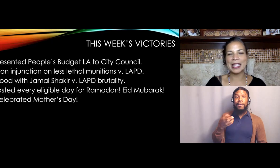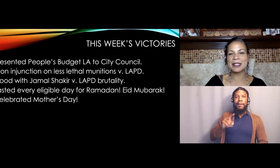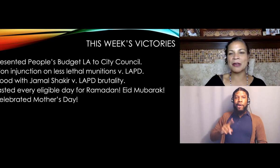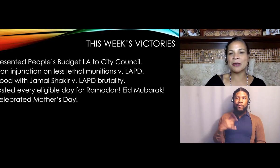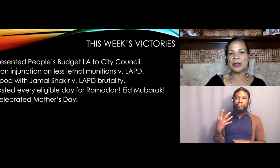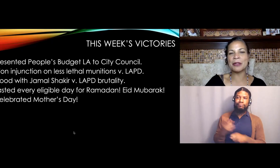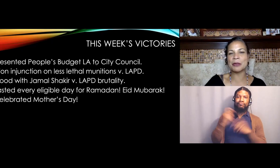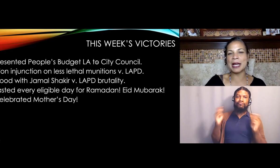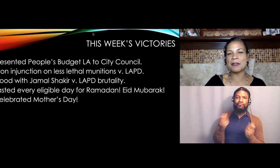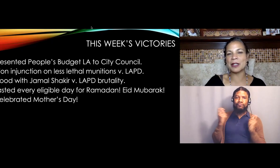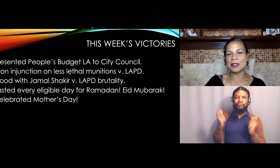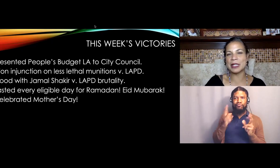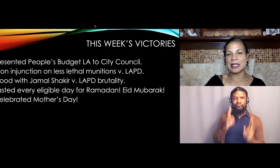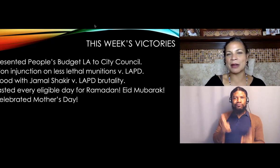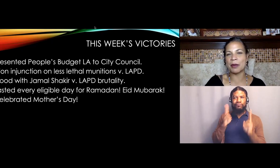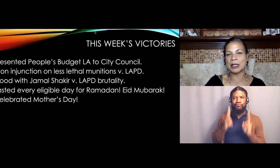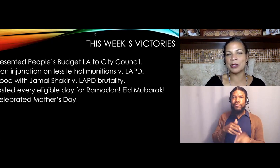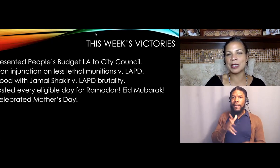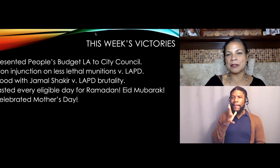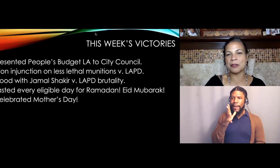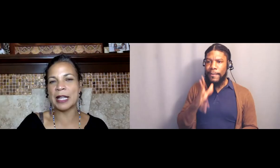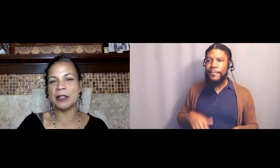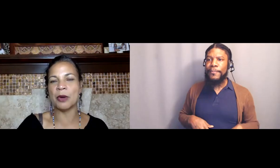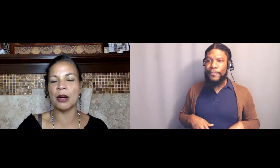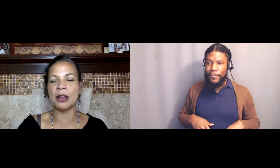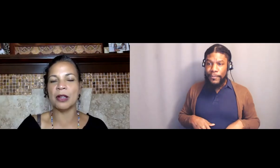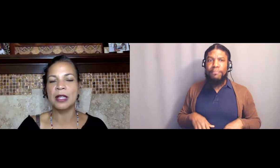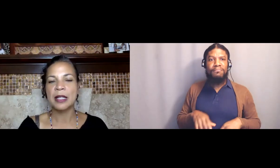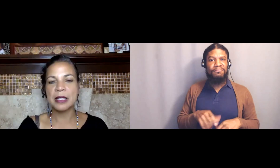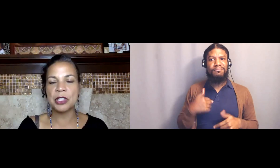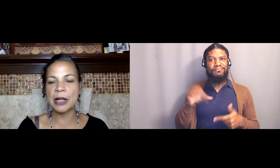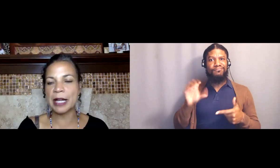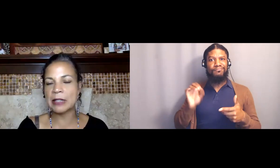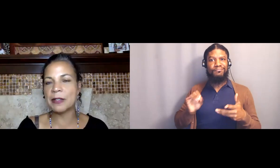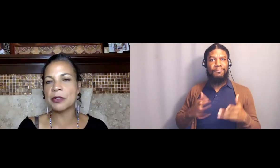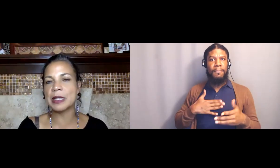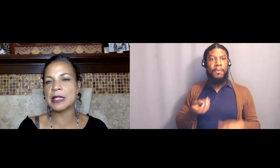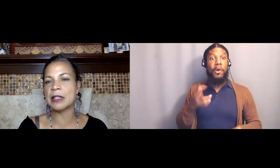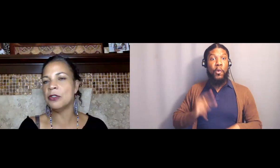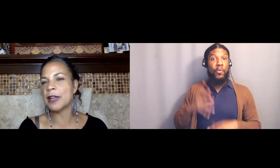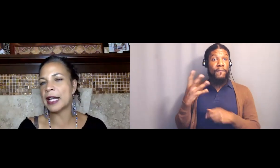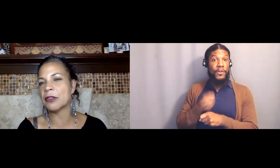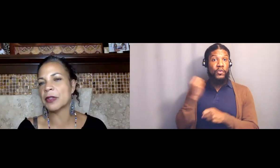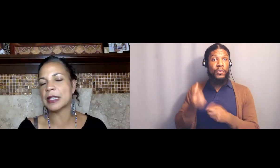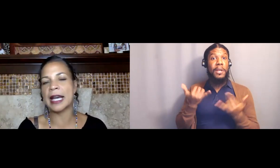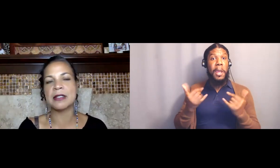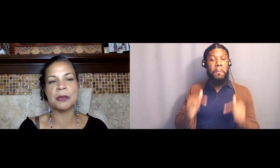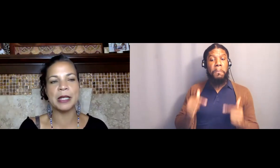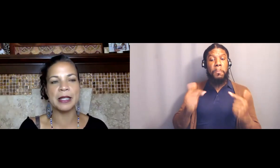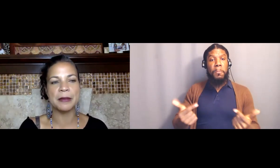And so those are my victories, and I want to just invite you all to share any victories that you've had over the last week.